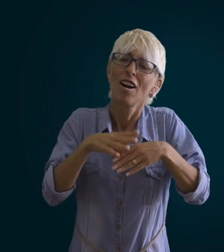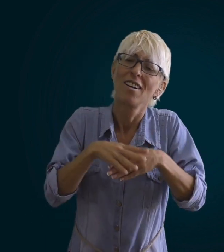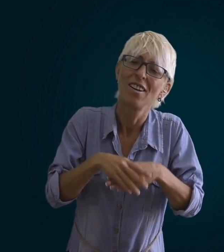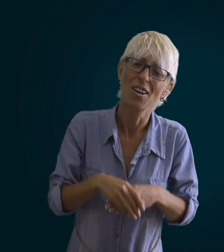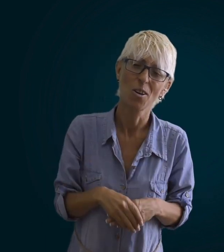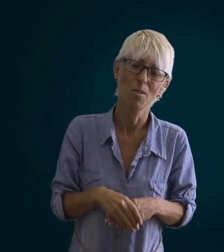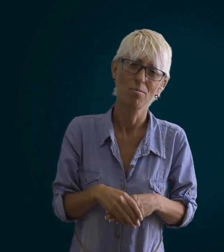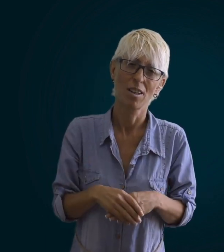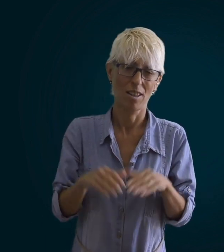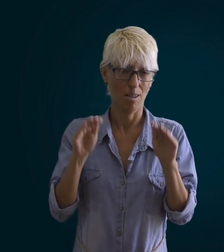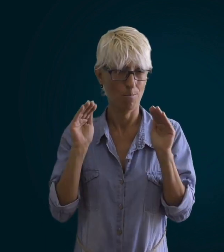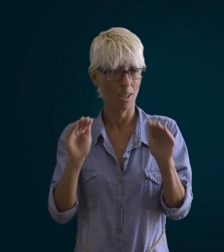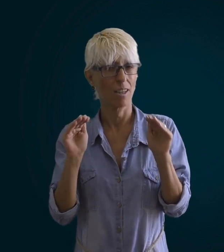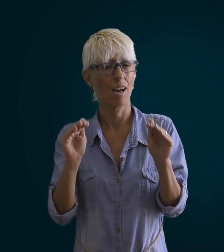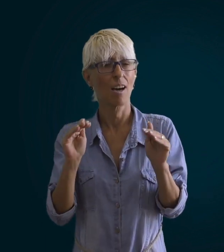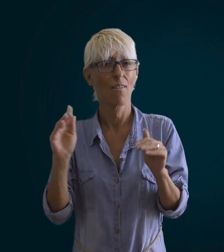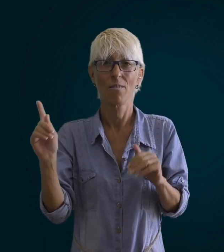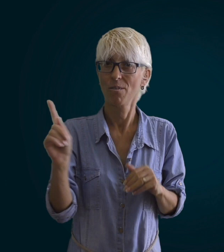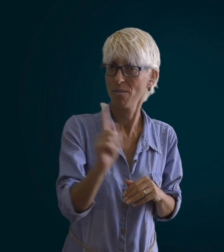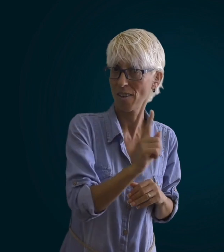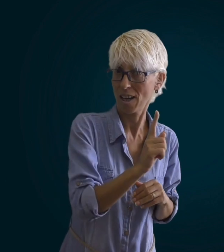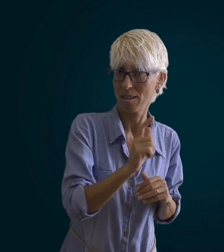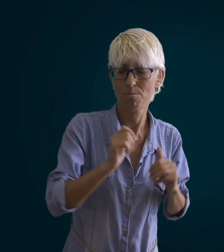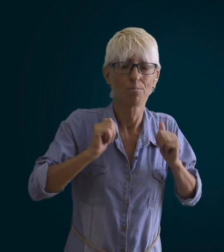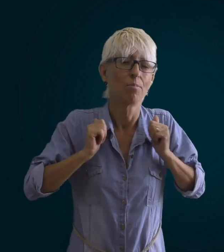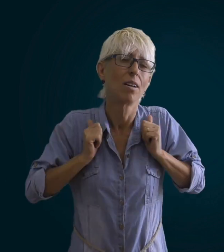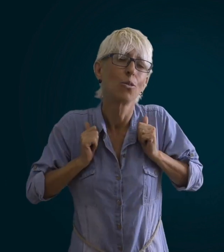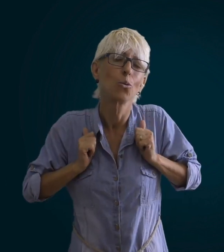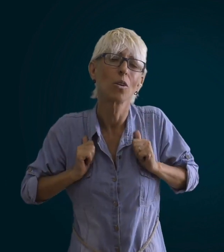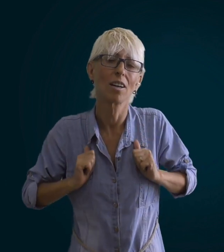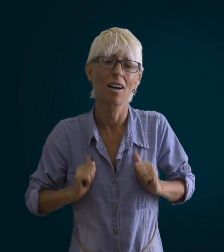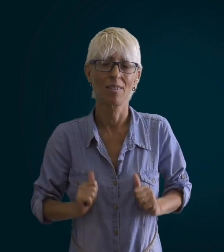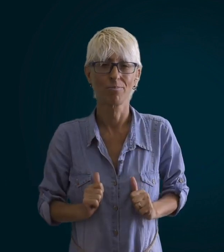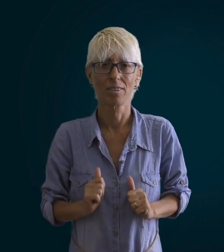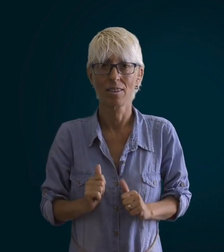to pease to blessing and rest!